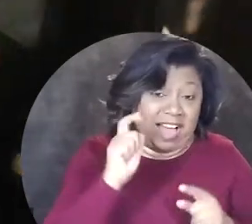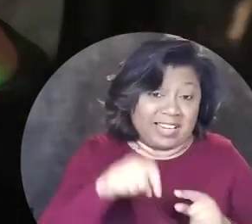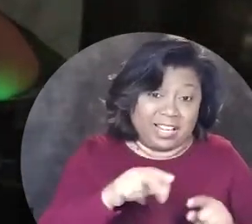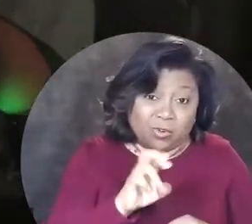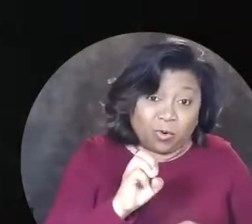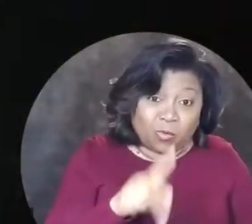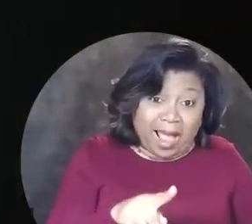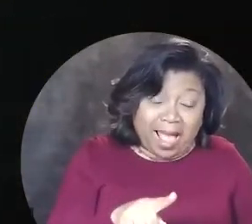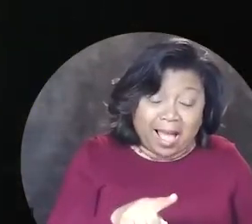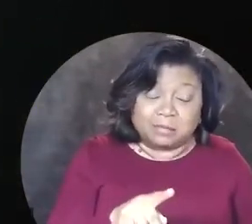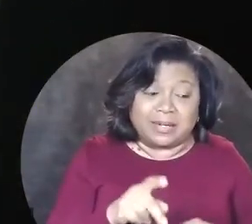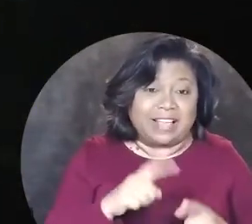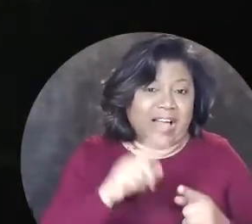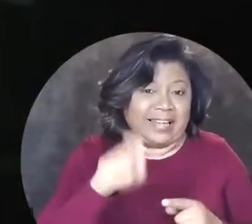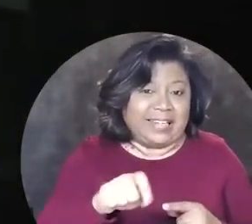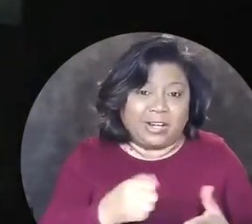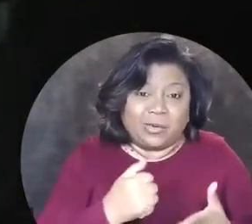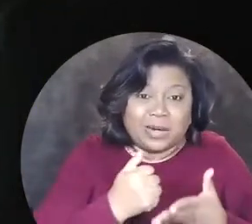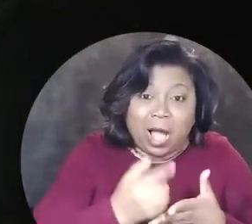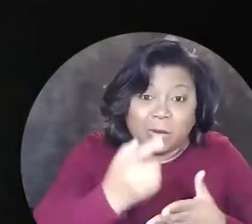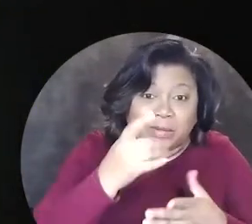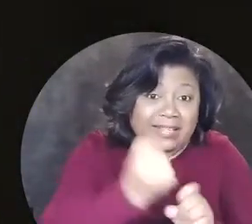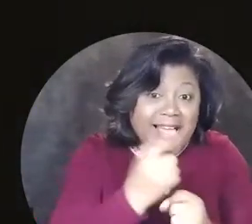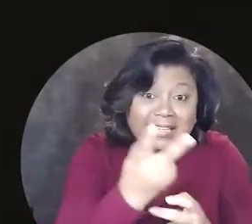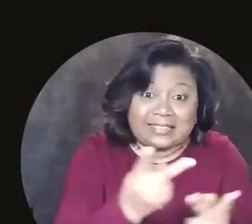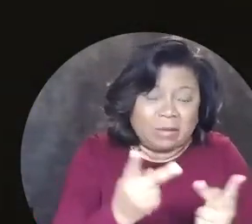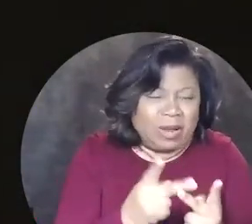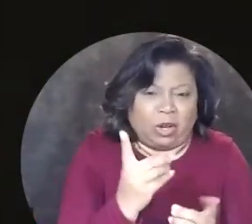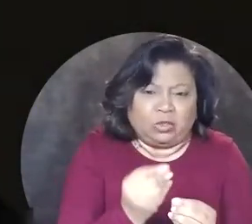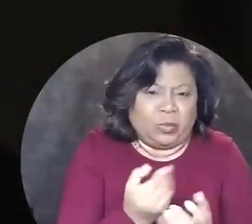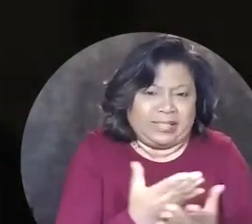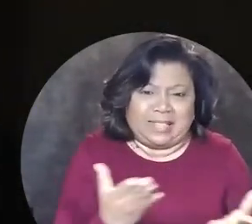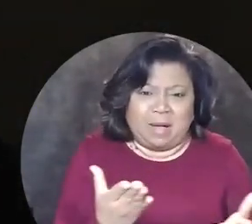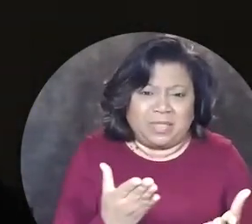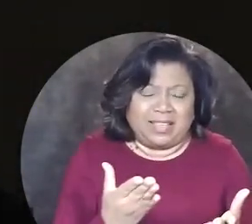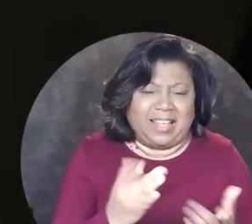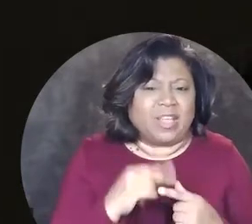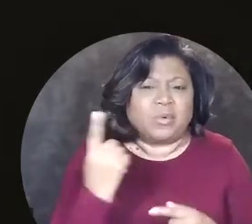if I needed a ramp, if I needed help getting somewhere or doing something